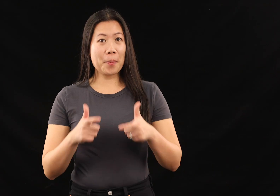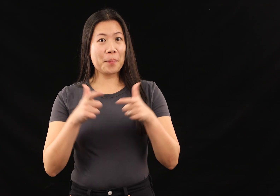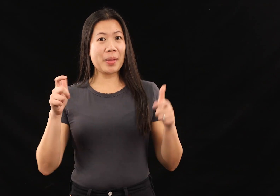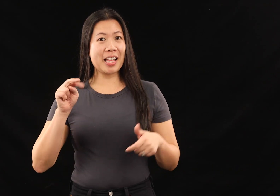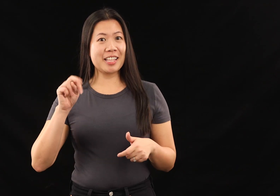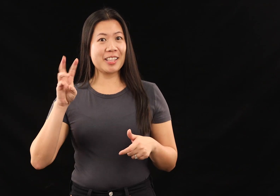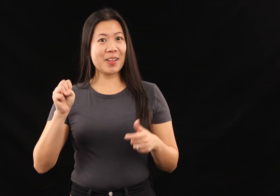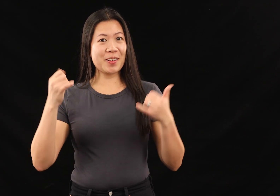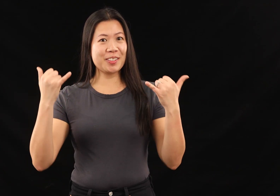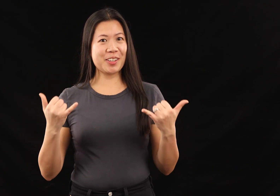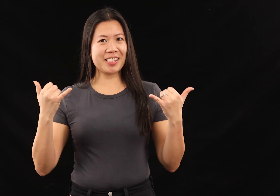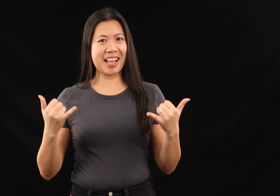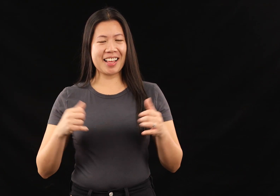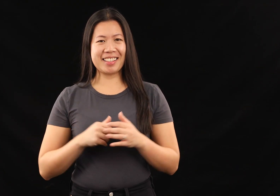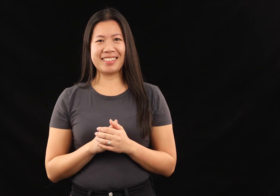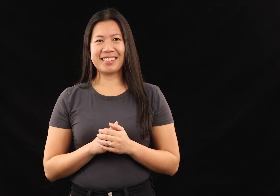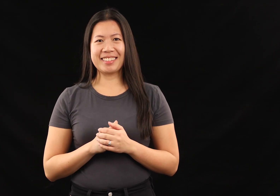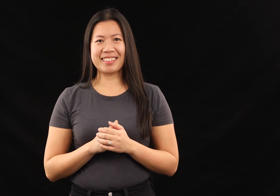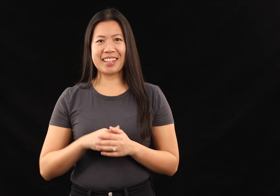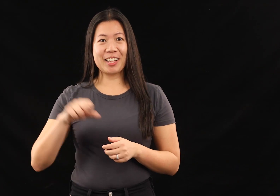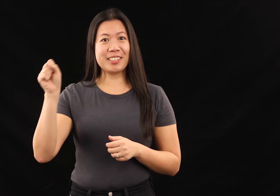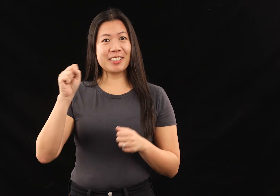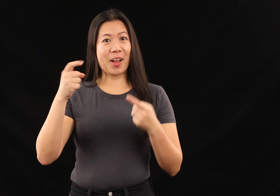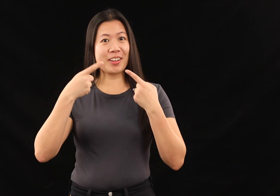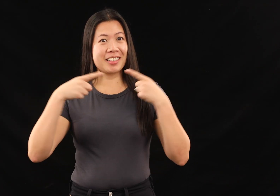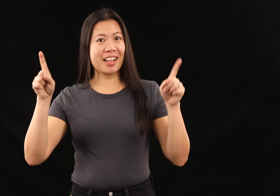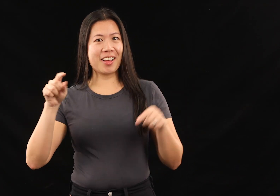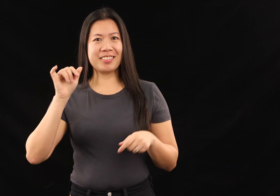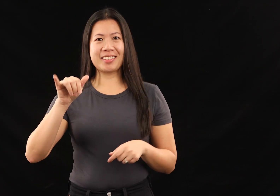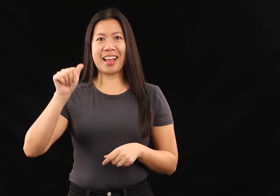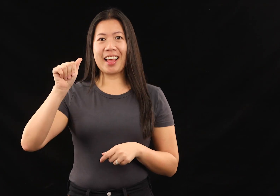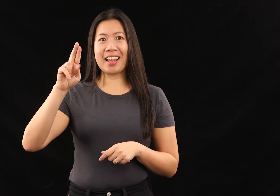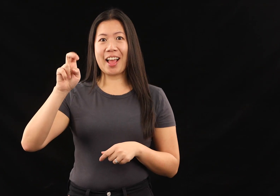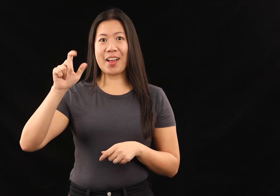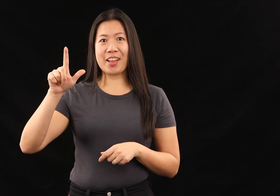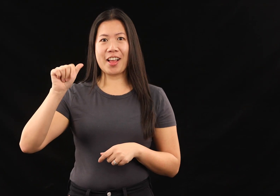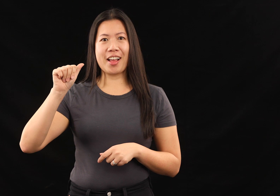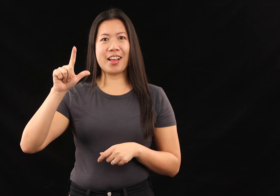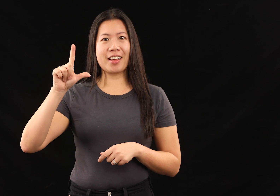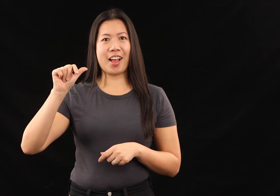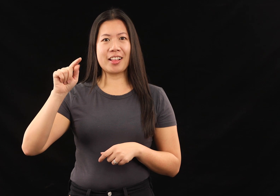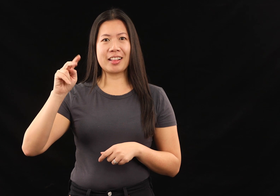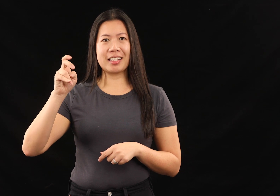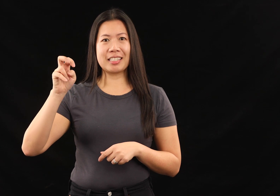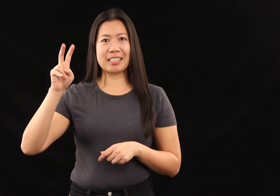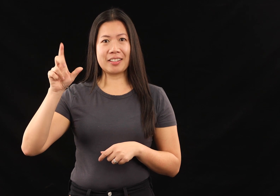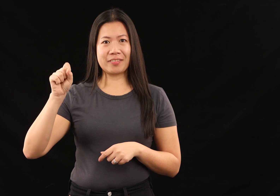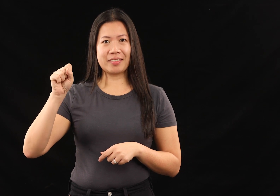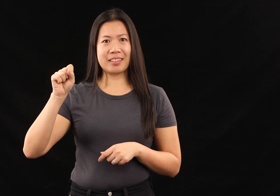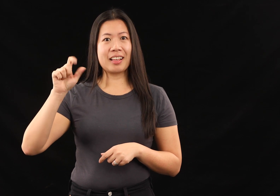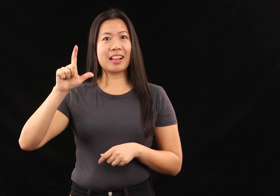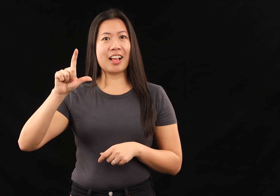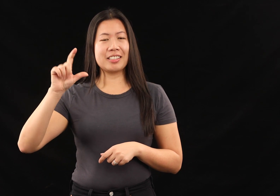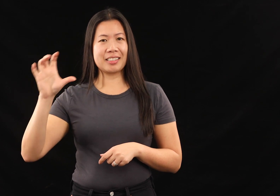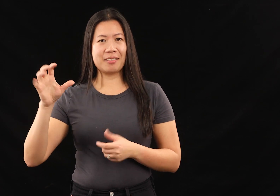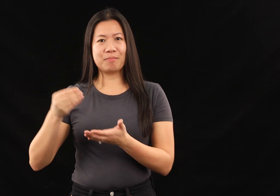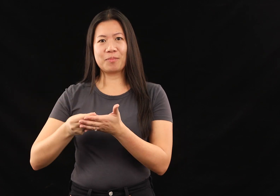Big news today. Sorenson announced that Ariel Alternatives, LLC